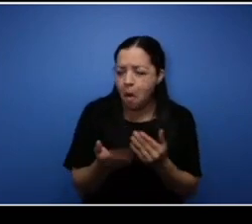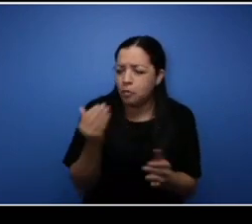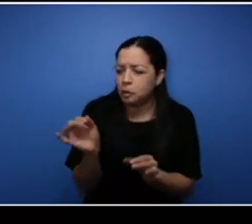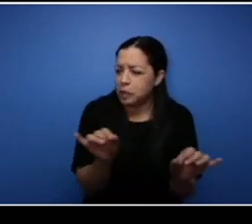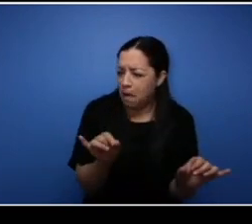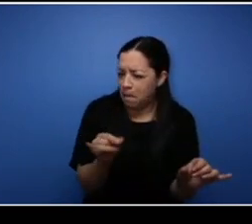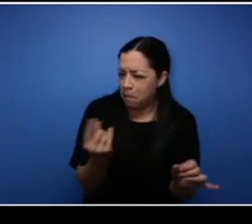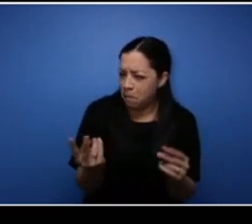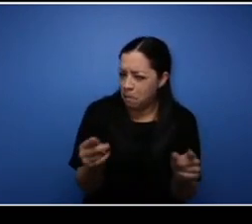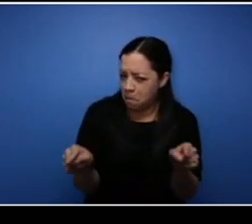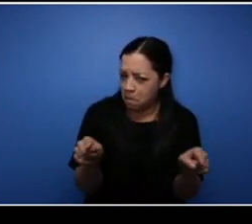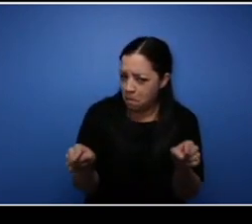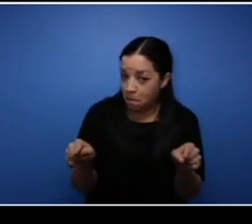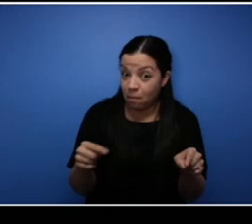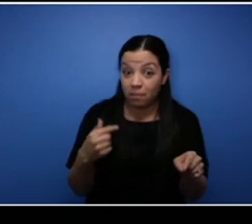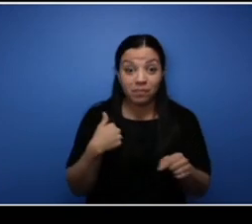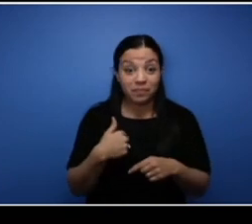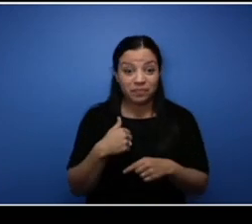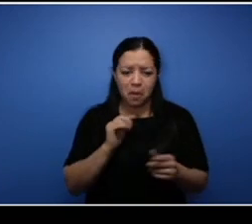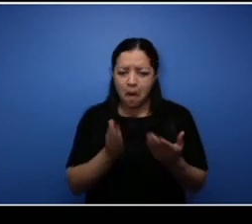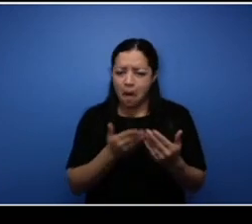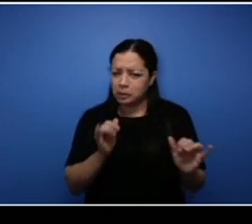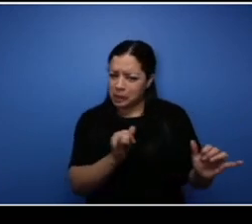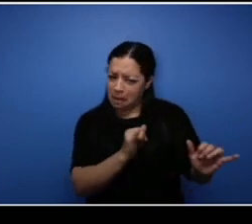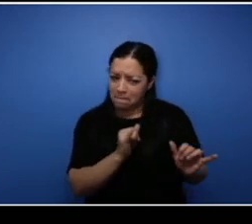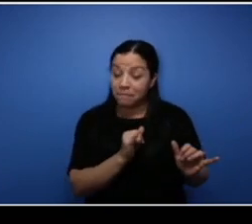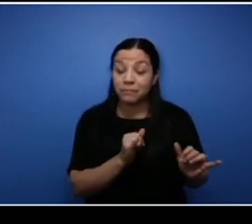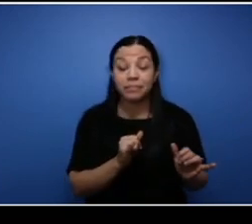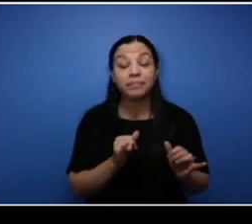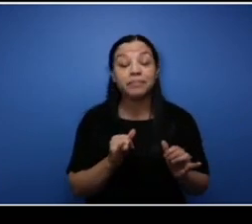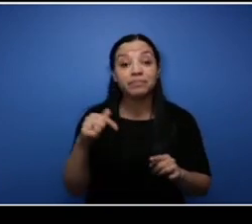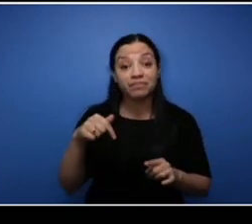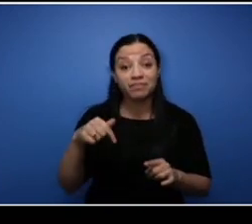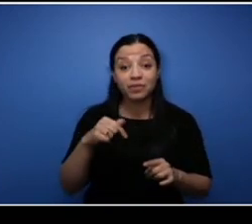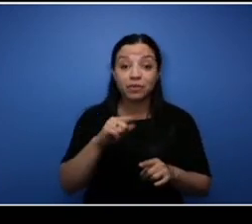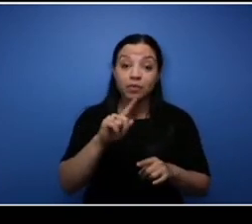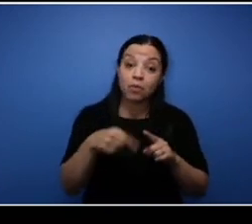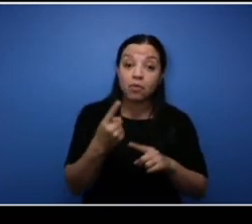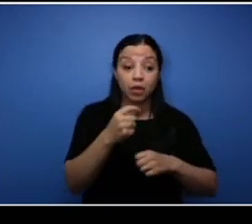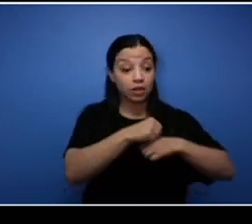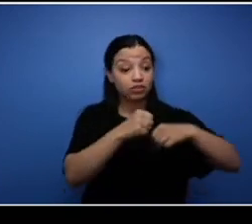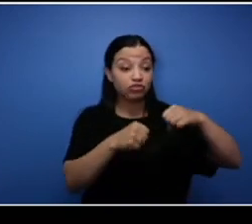about us is that we're not just a full-fledged construction company nor are we just a full-fledged